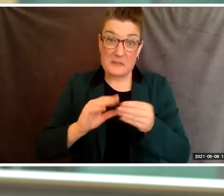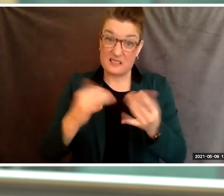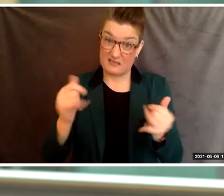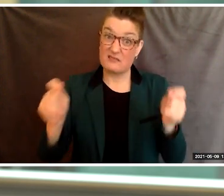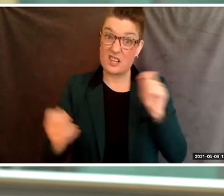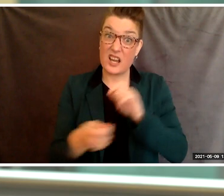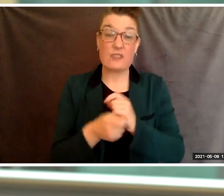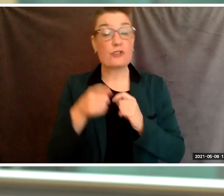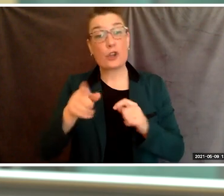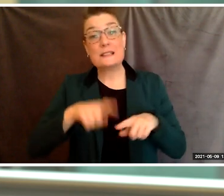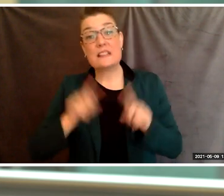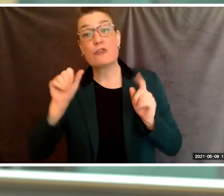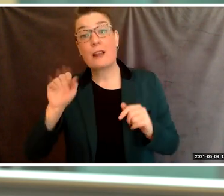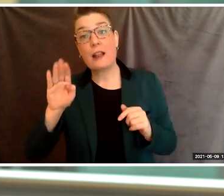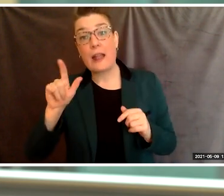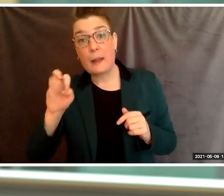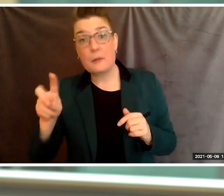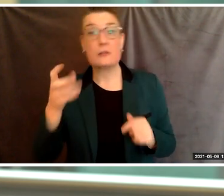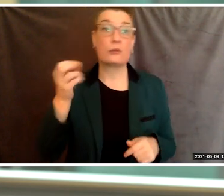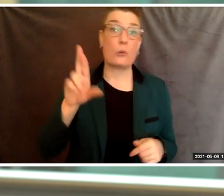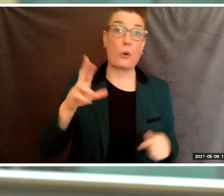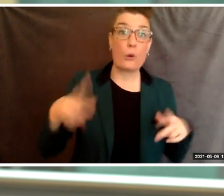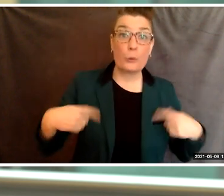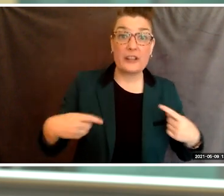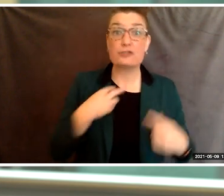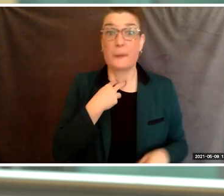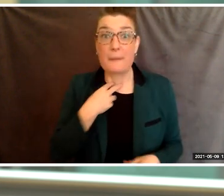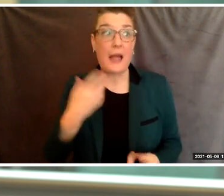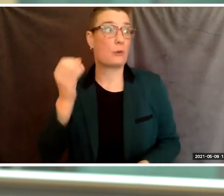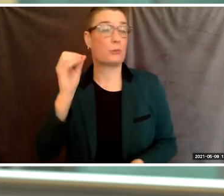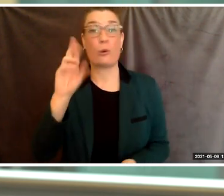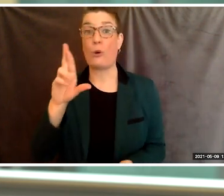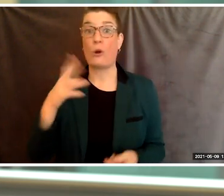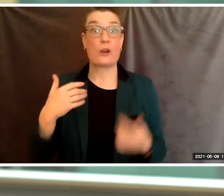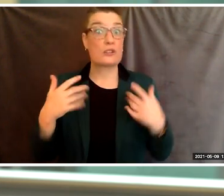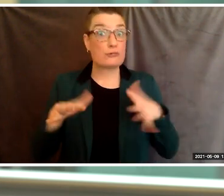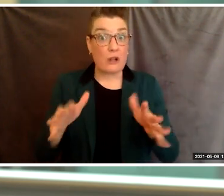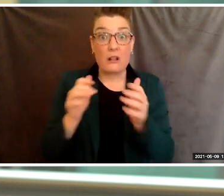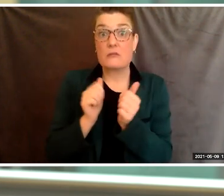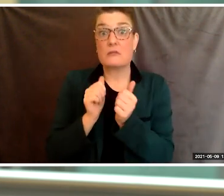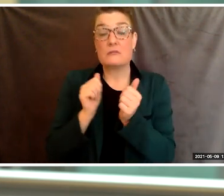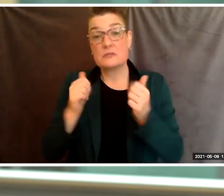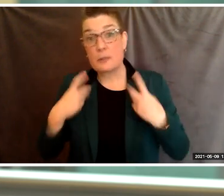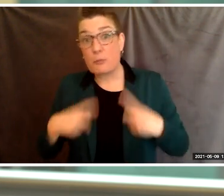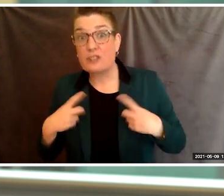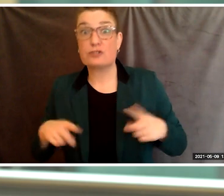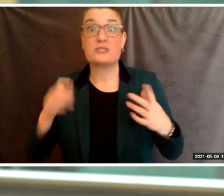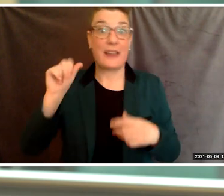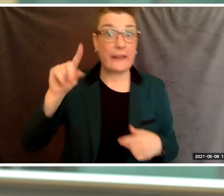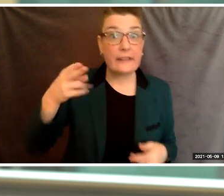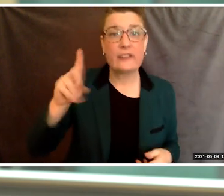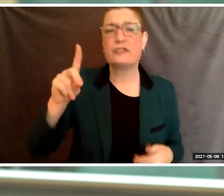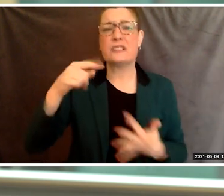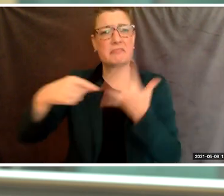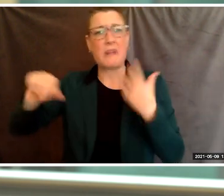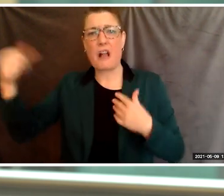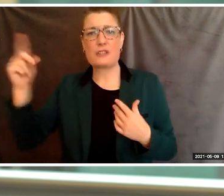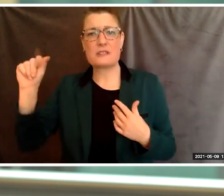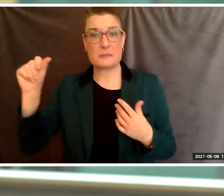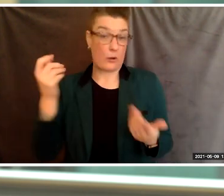or you struggle with anxiety, ADHD anxiety, depression or any other disability, and maybe you just start out with circumstances that would hold anybody back.